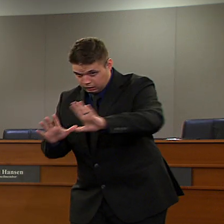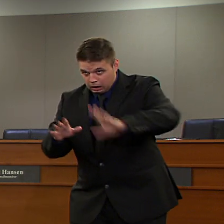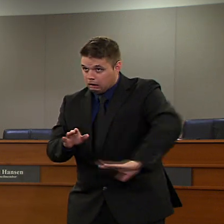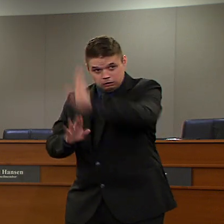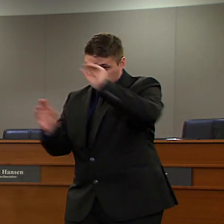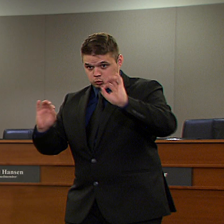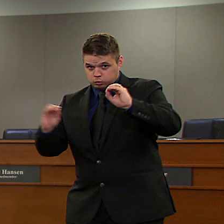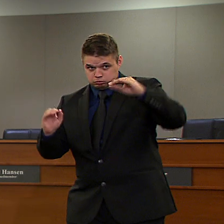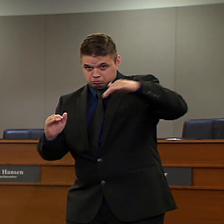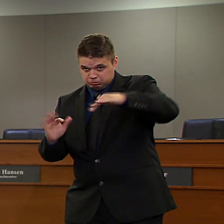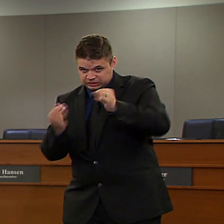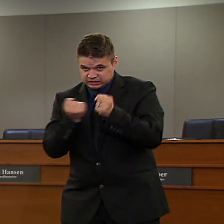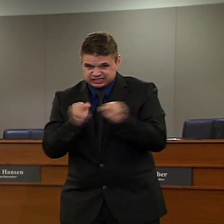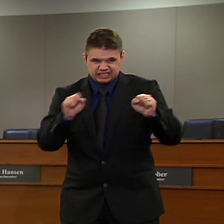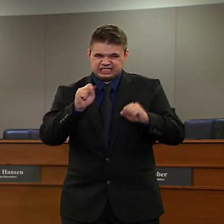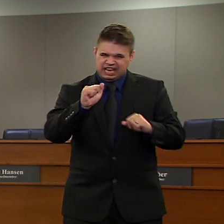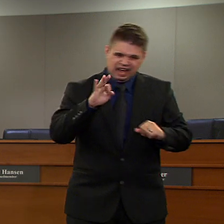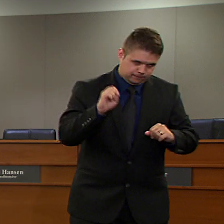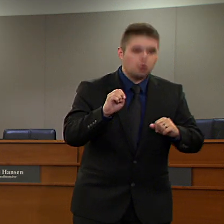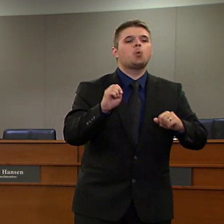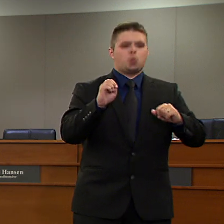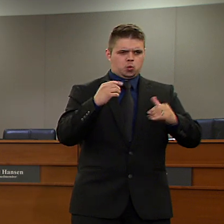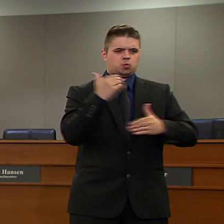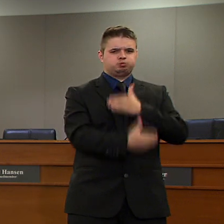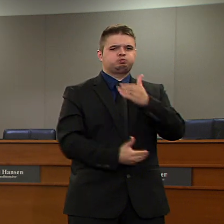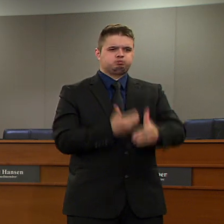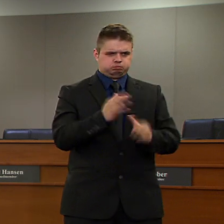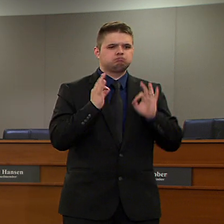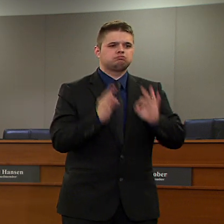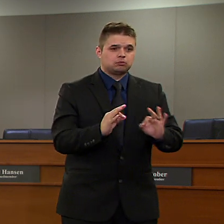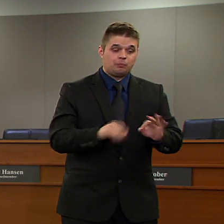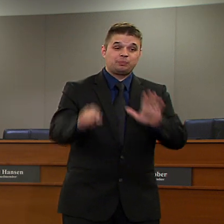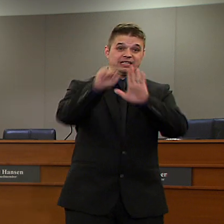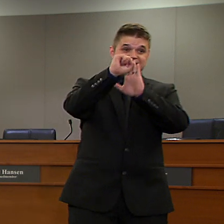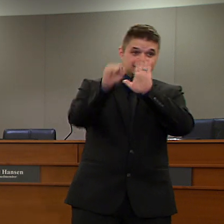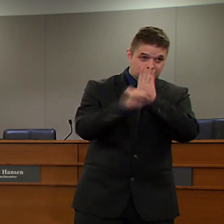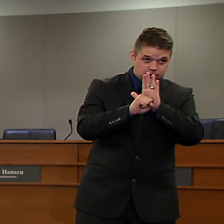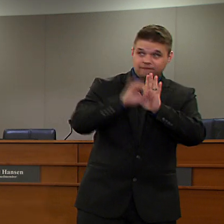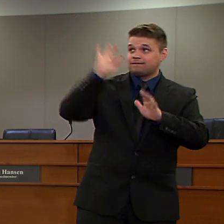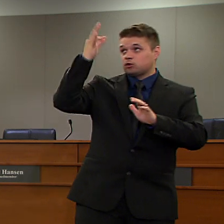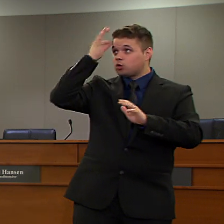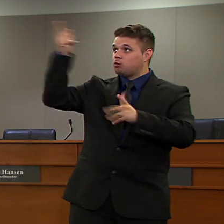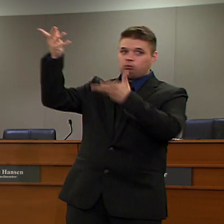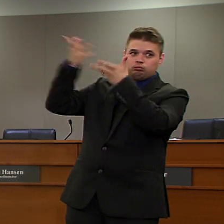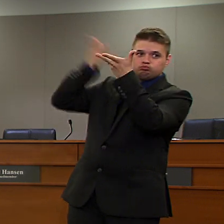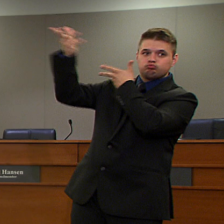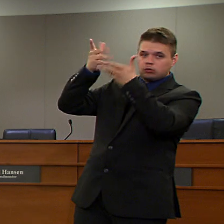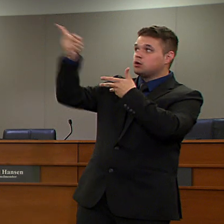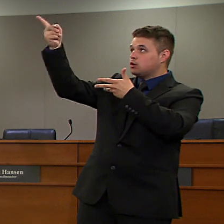Both the state and the federal government have laid out a phased-in approach to reopening the economy.